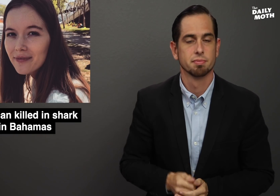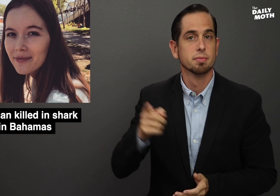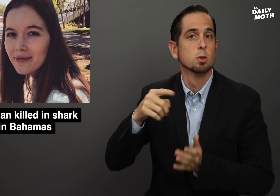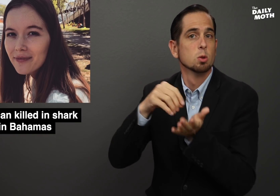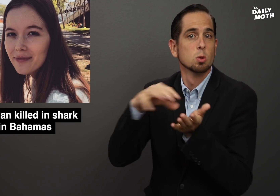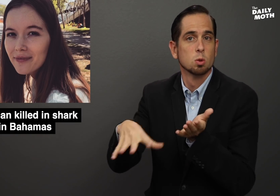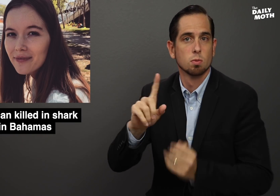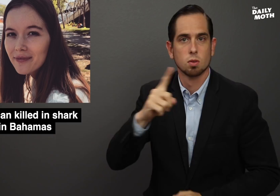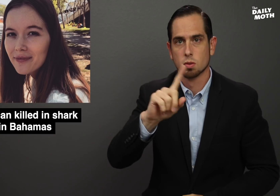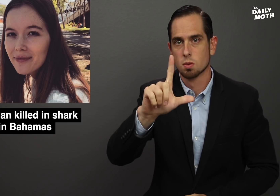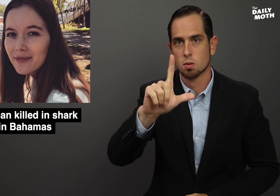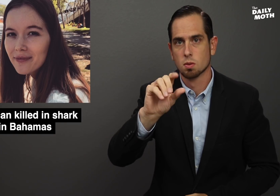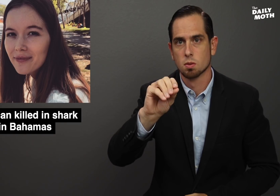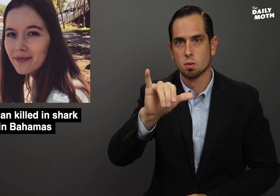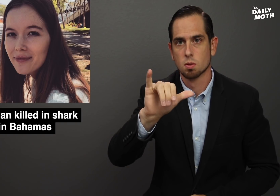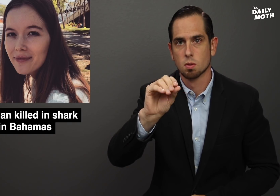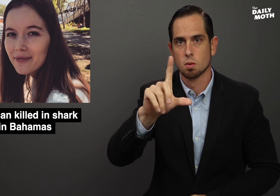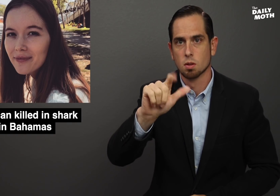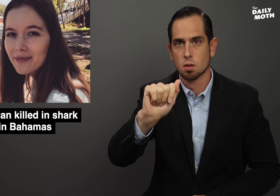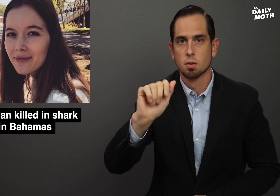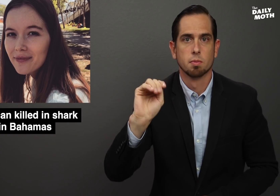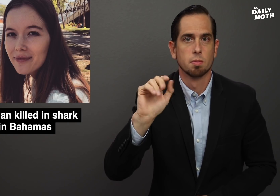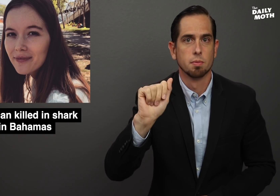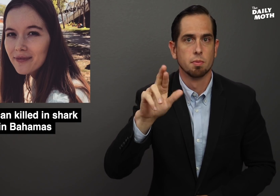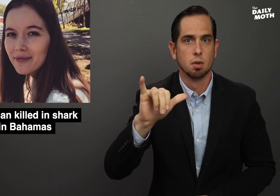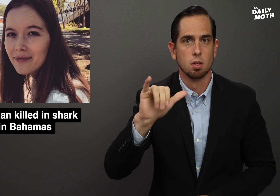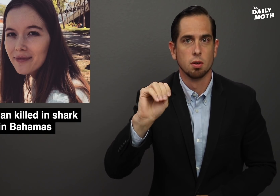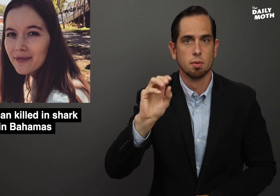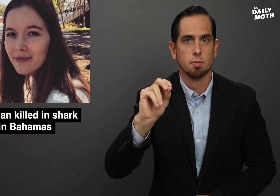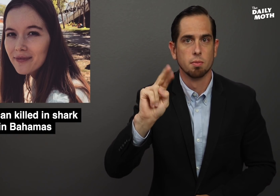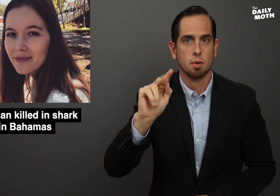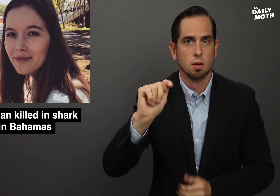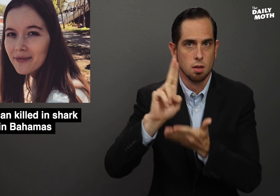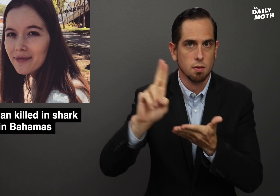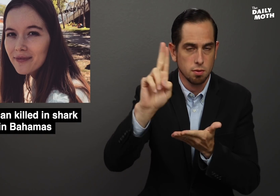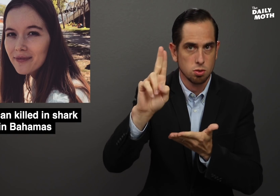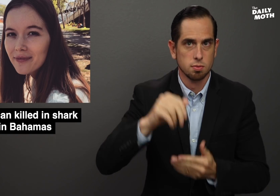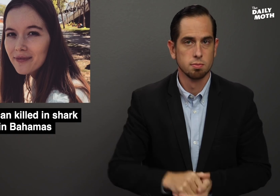She was a student at Loyola Marymount University.